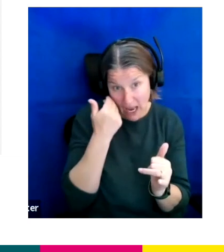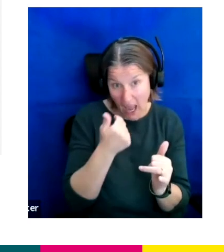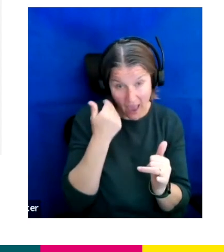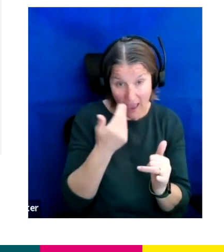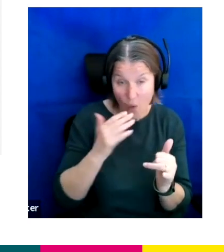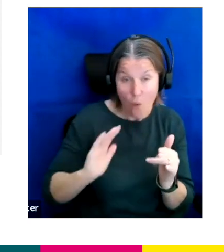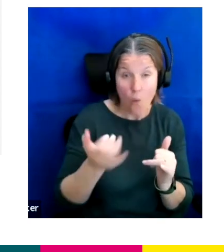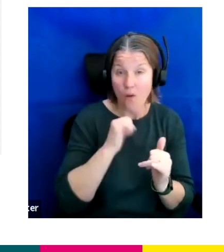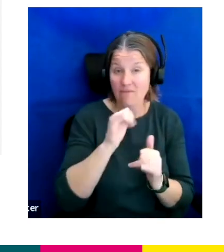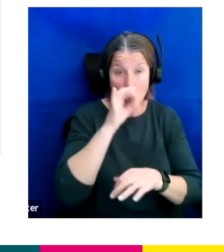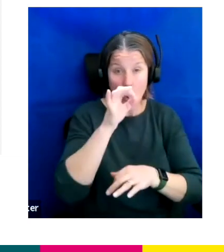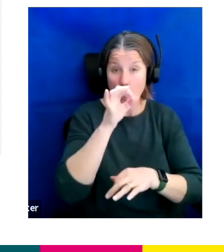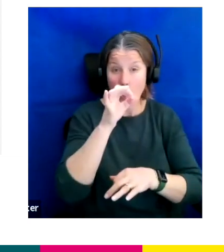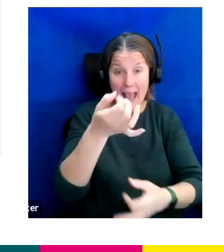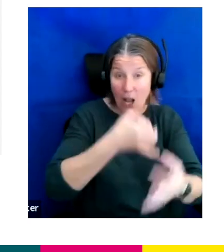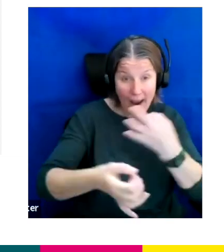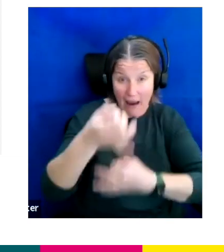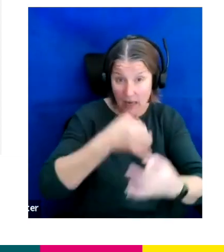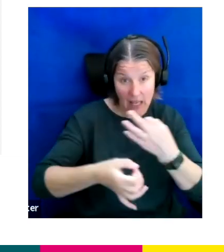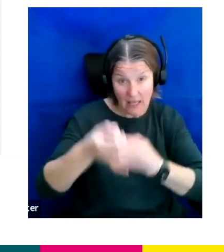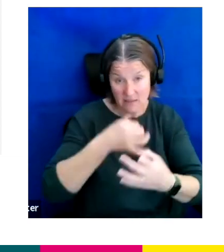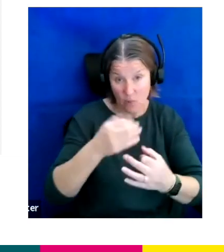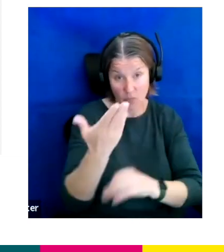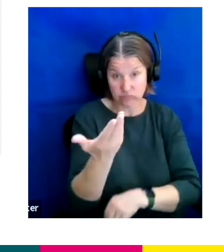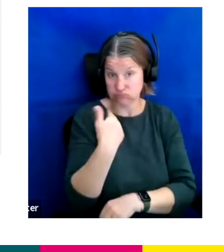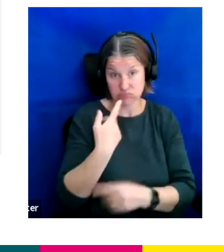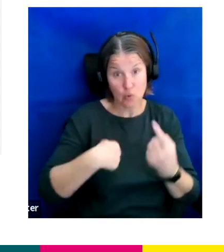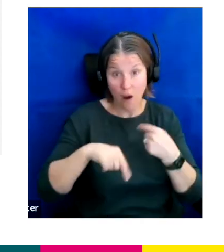can come through to that and that comes directly to the team or follow as Eve said earlier,